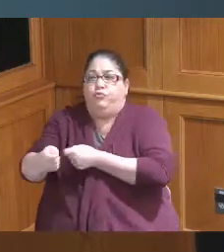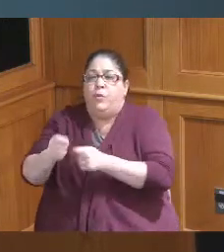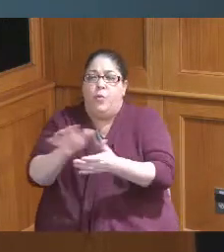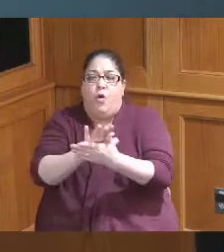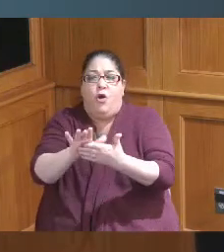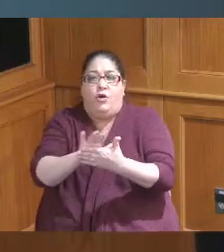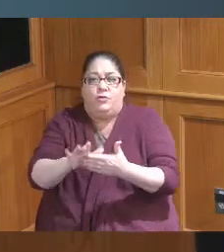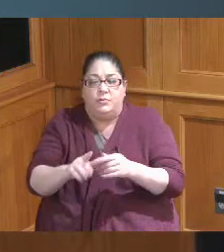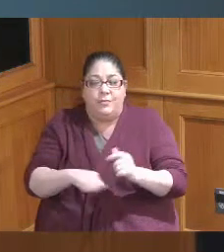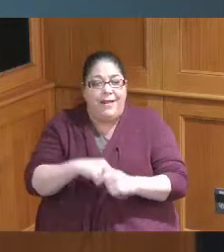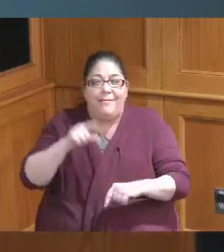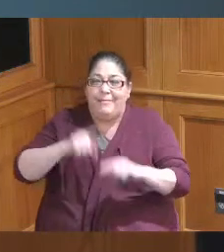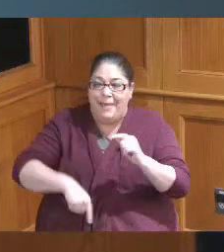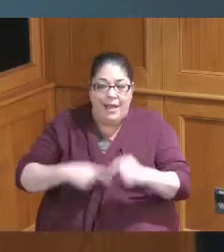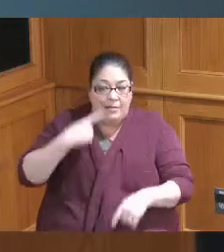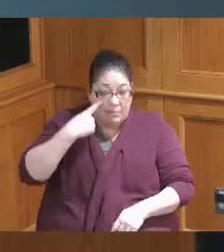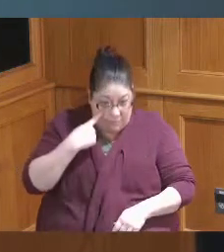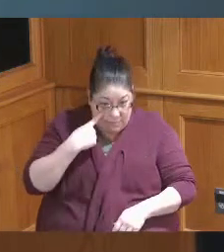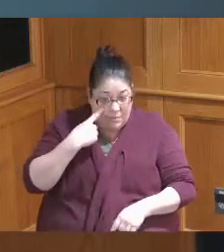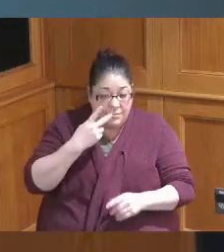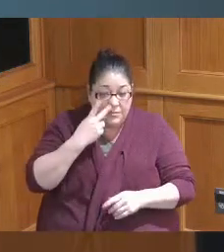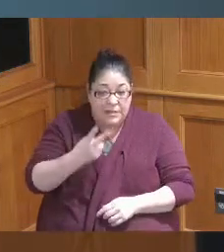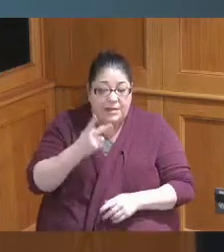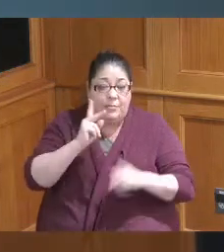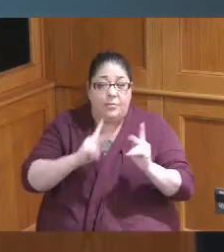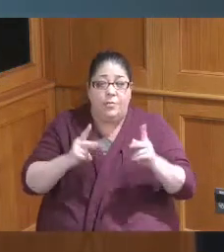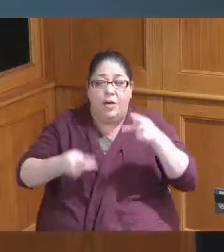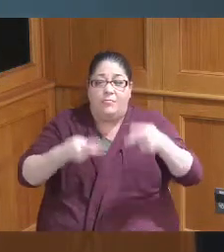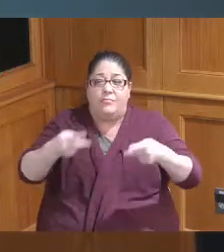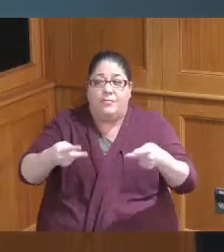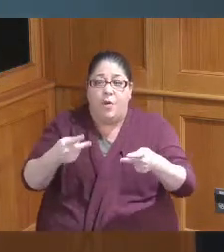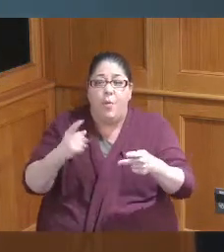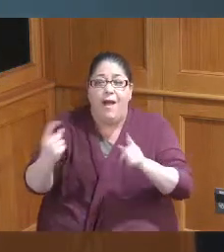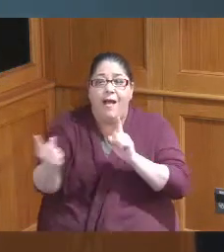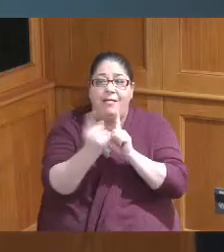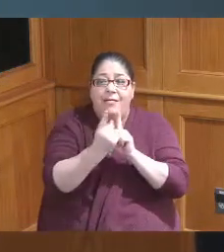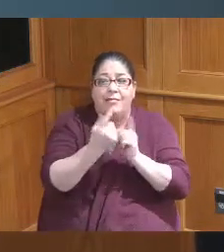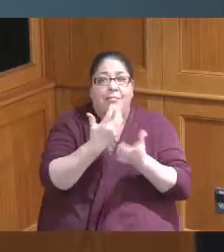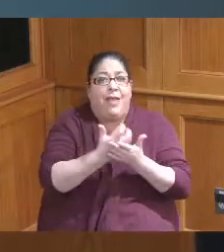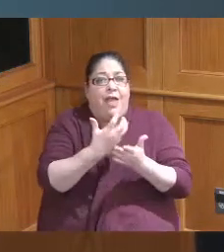that I see anybody with all these people they should be coming to me I should be able to give